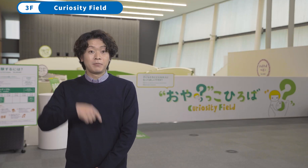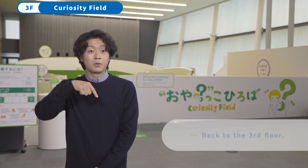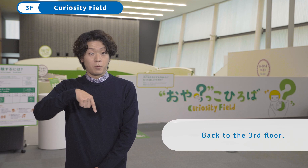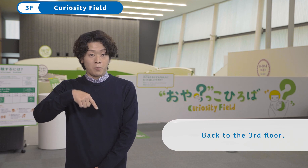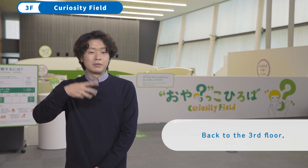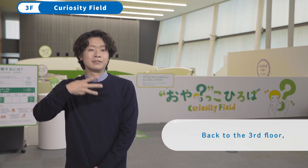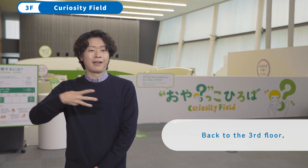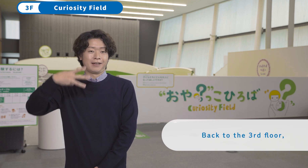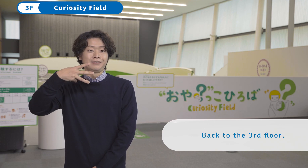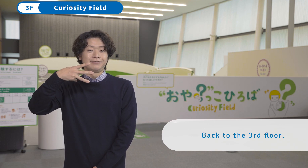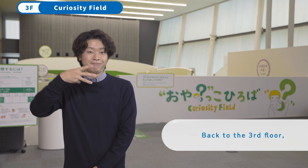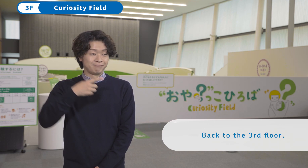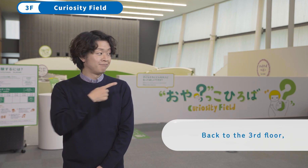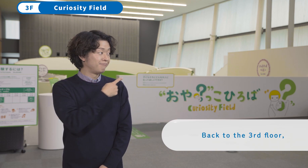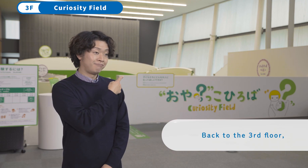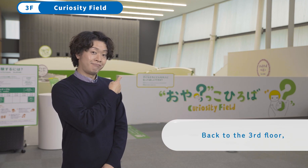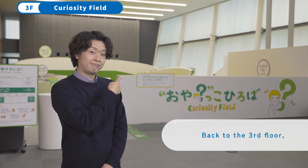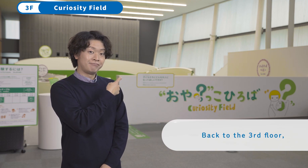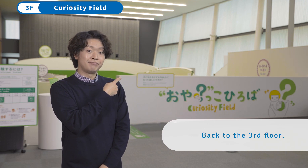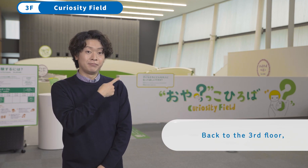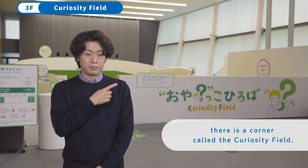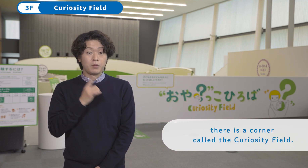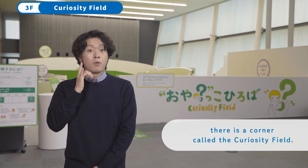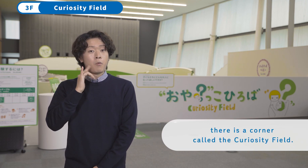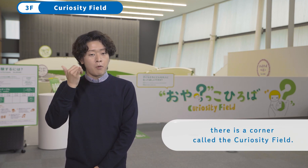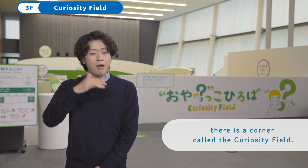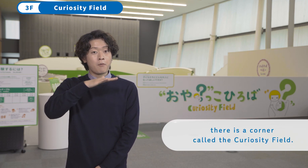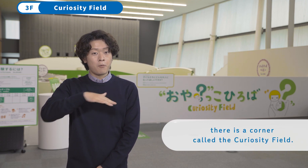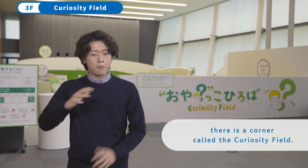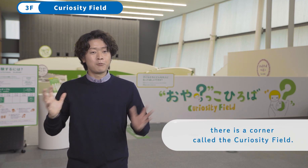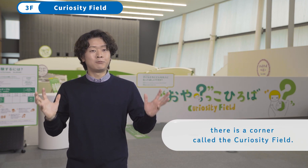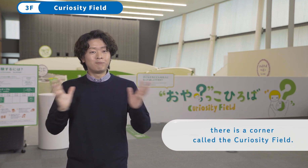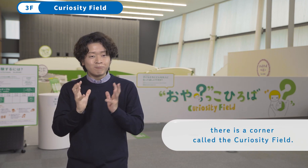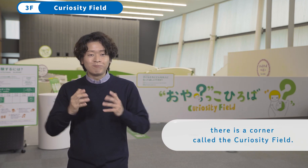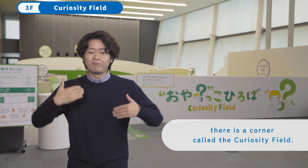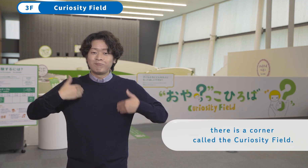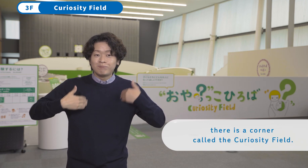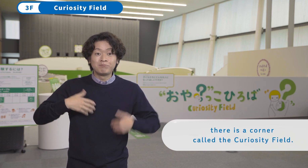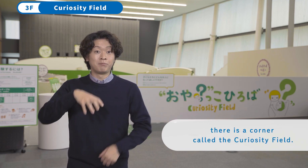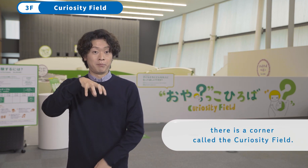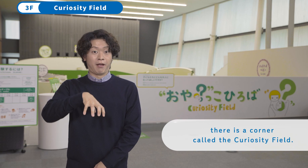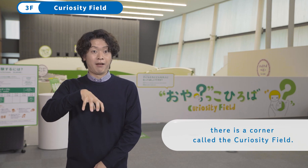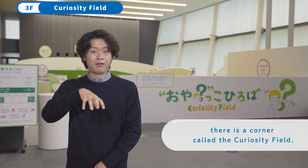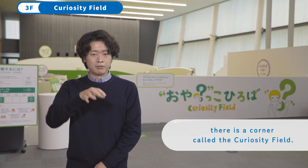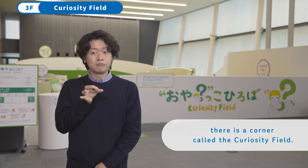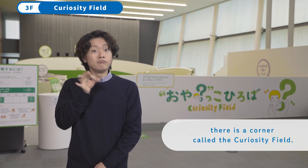Back to the 3rd floor, there is a corner called the Curiosity Field.